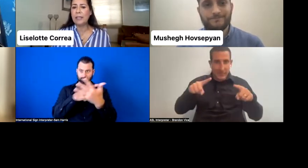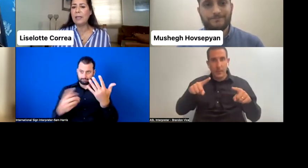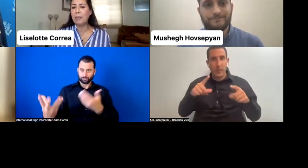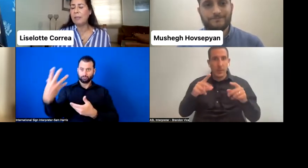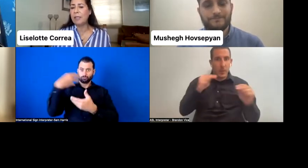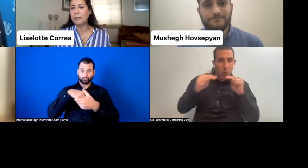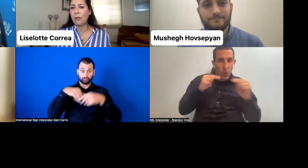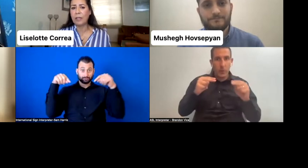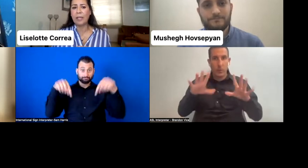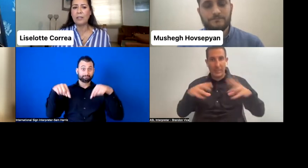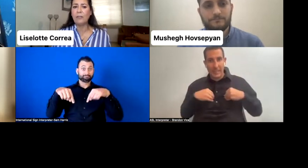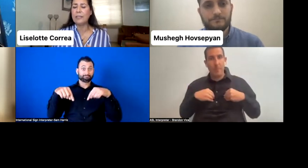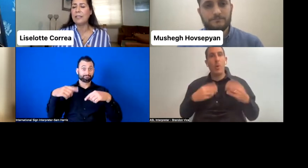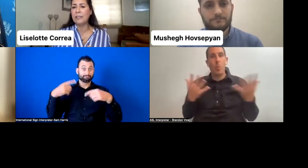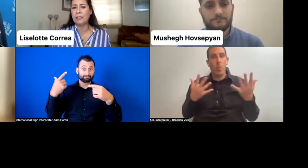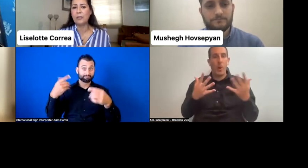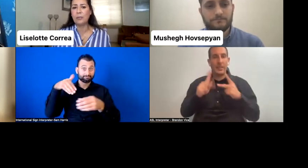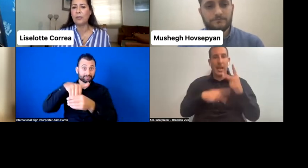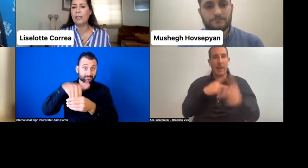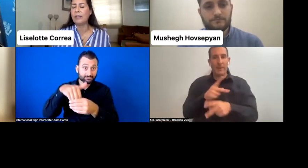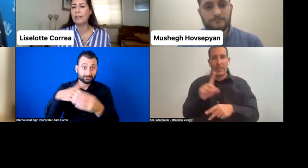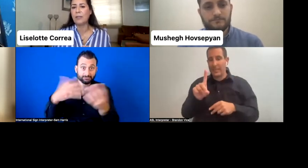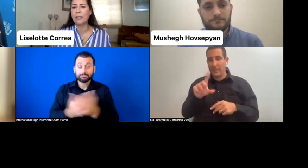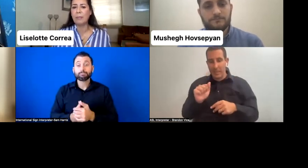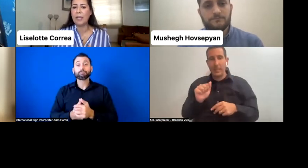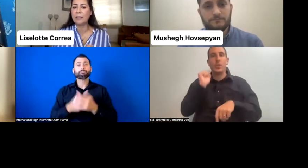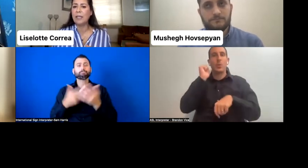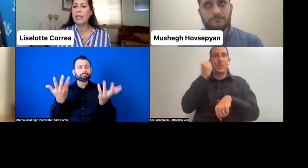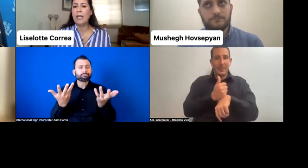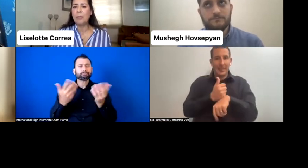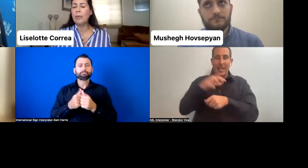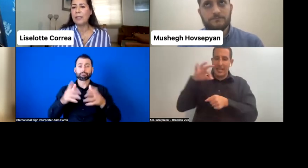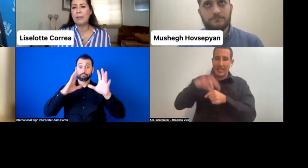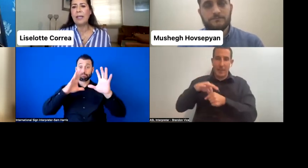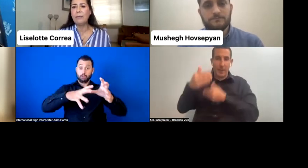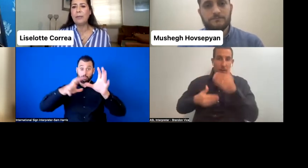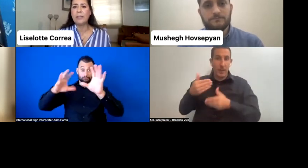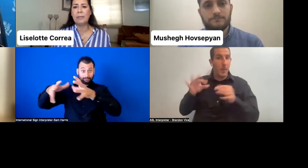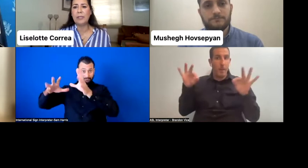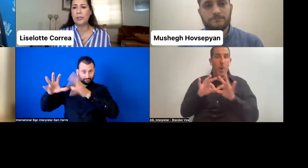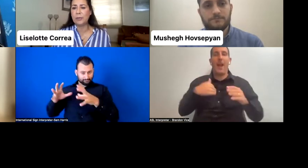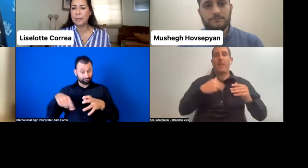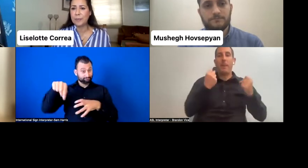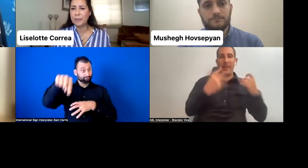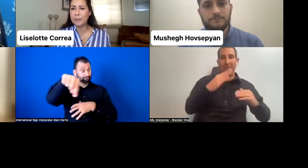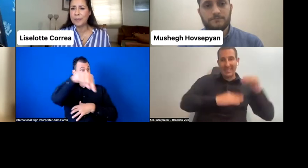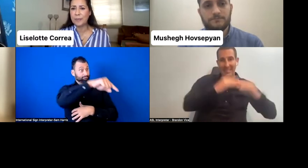and implement all kinds of facilities to support their electoral campaigns and public life participation.